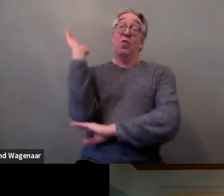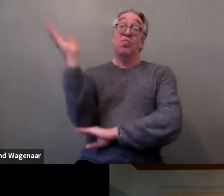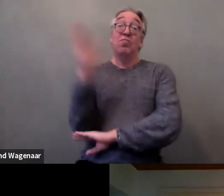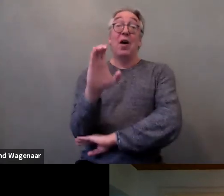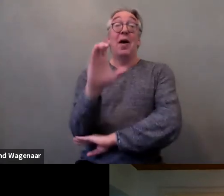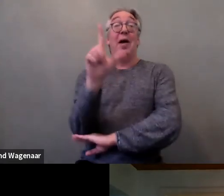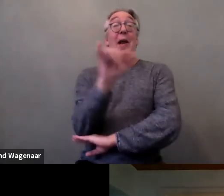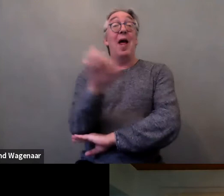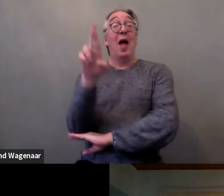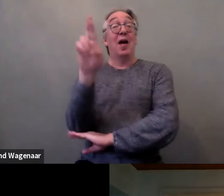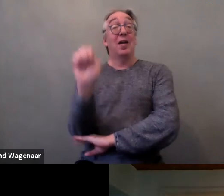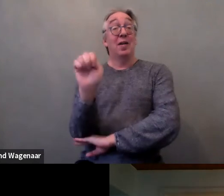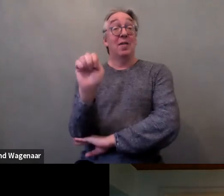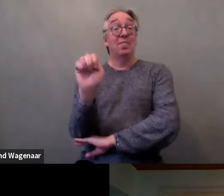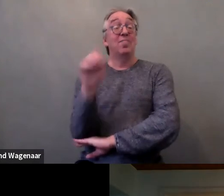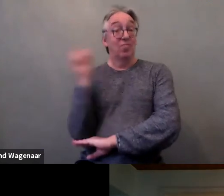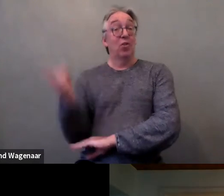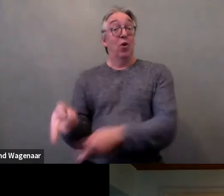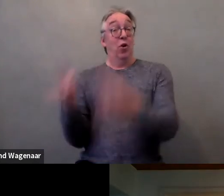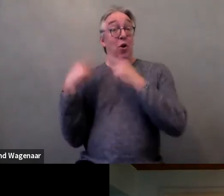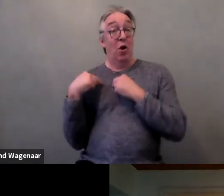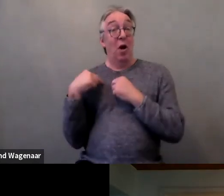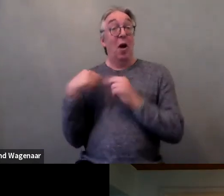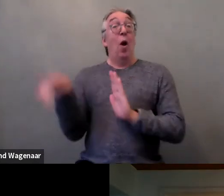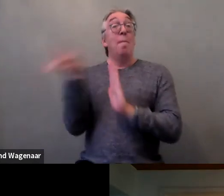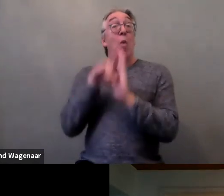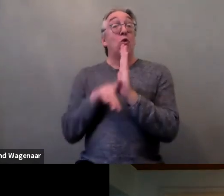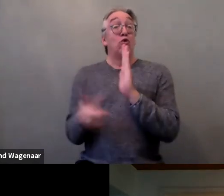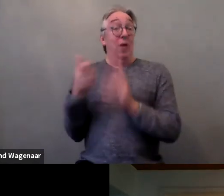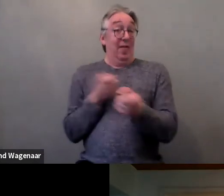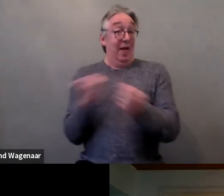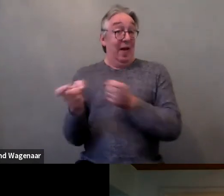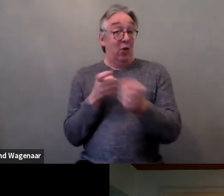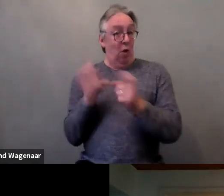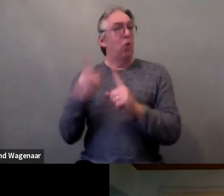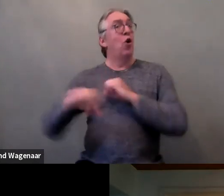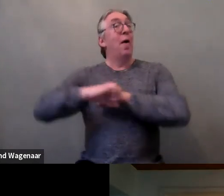Policy and campaign Director of The European Women's Lobby.